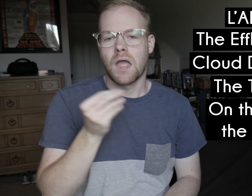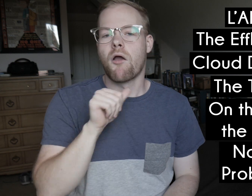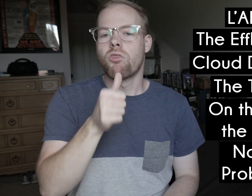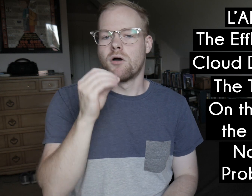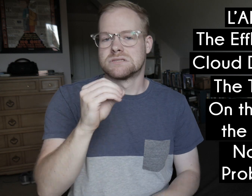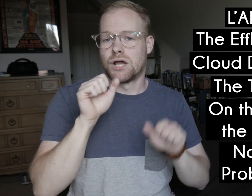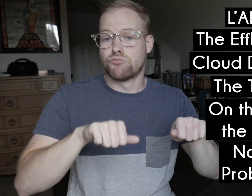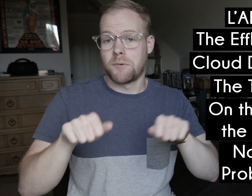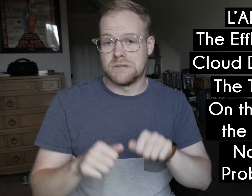And Non-Zero Probabilities.